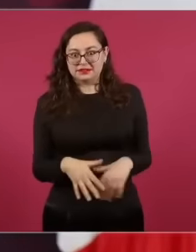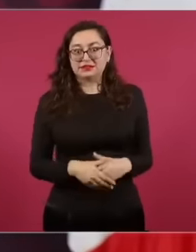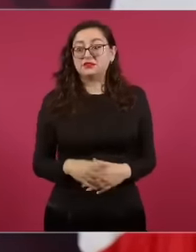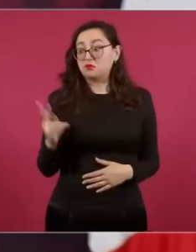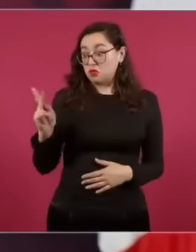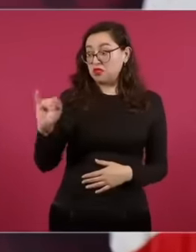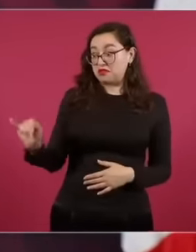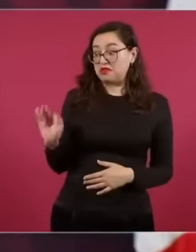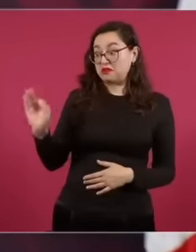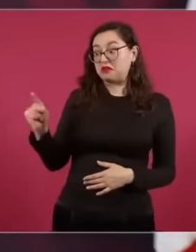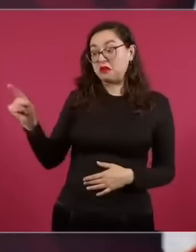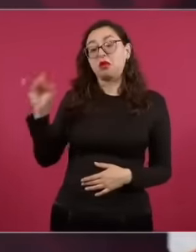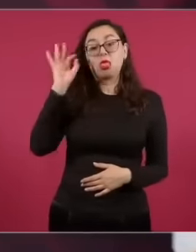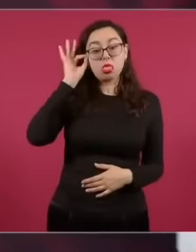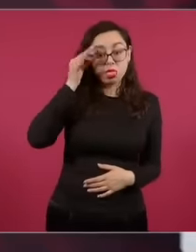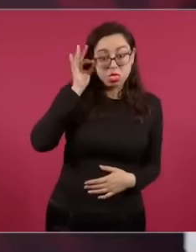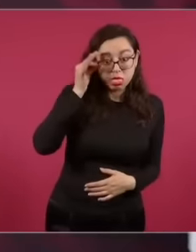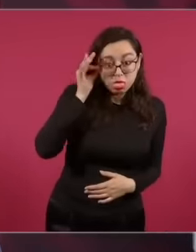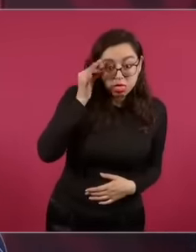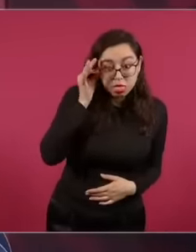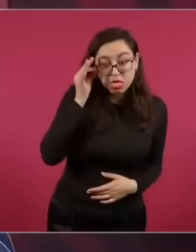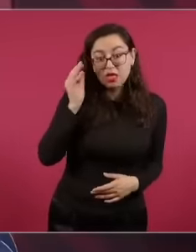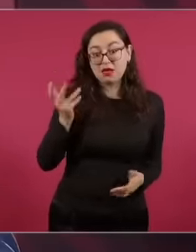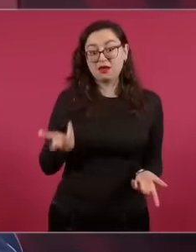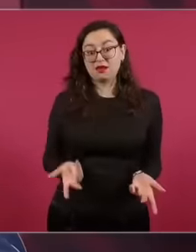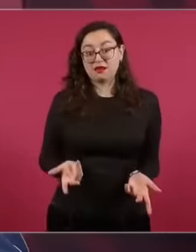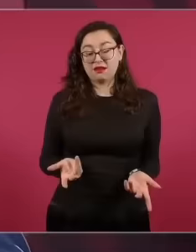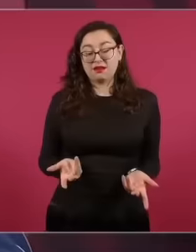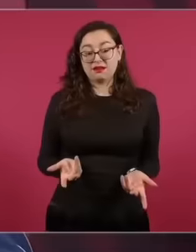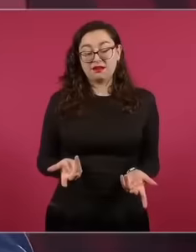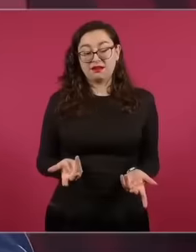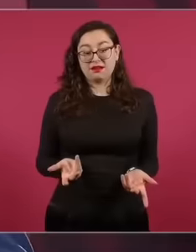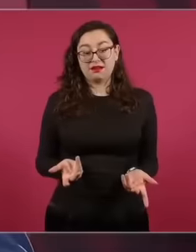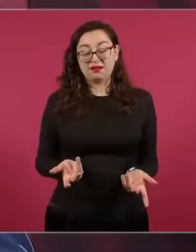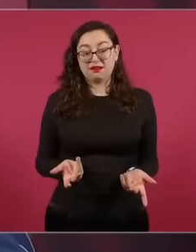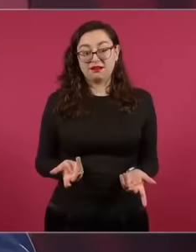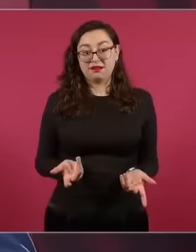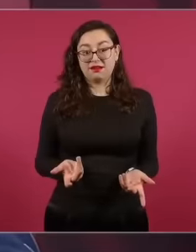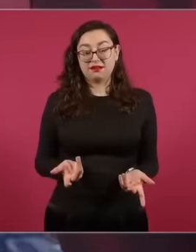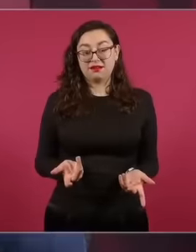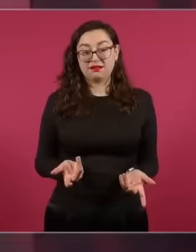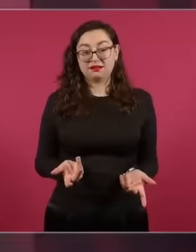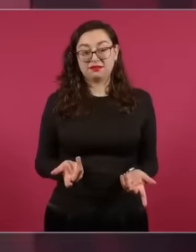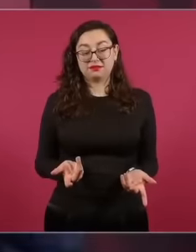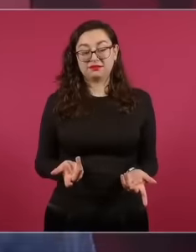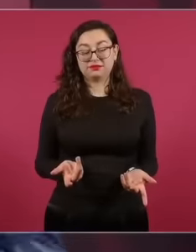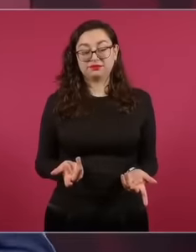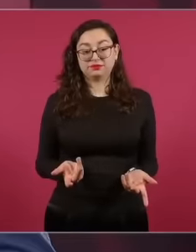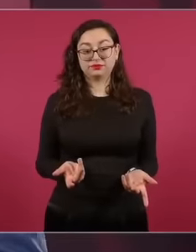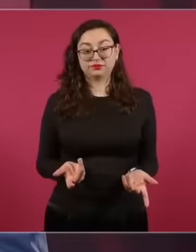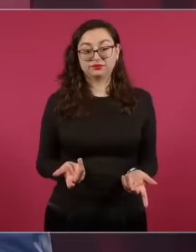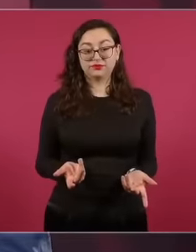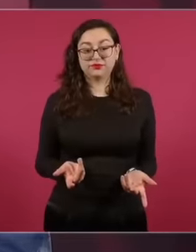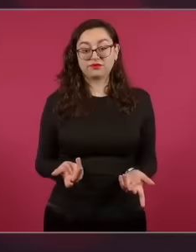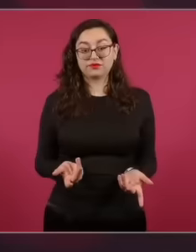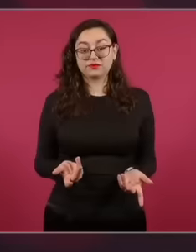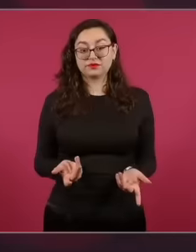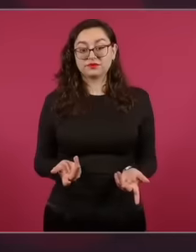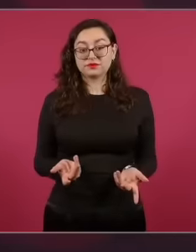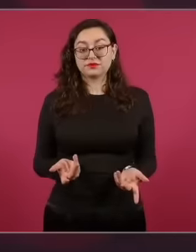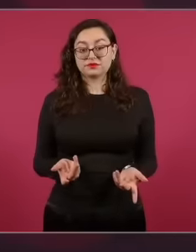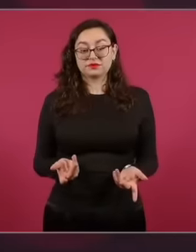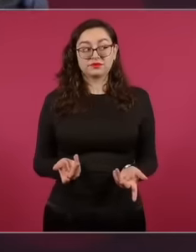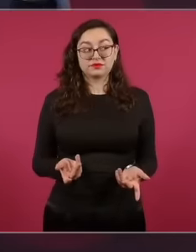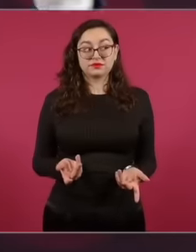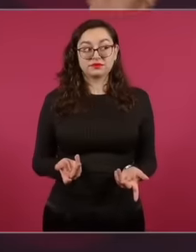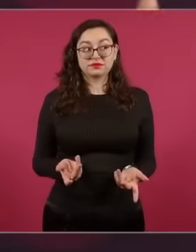their service is not at the Service of the